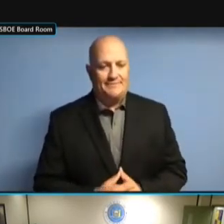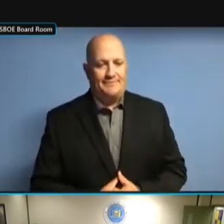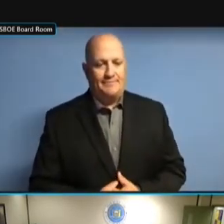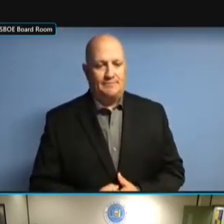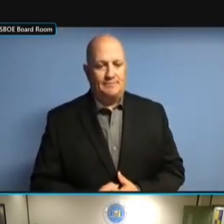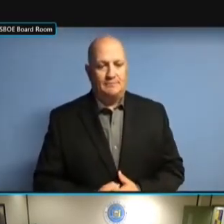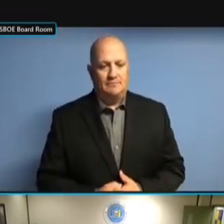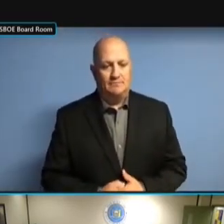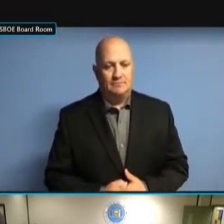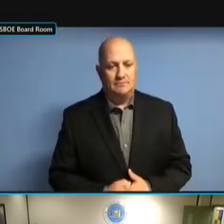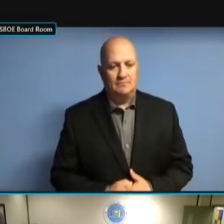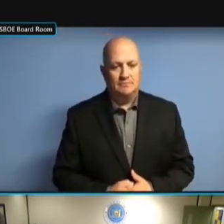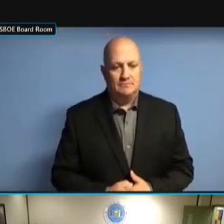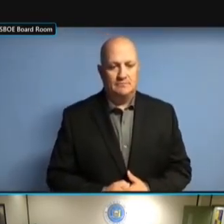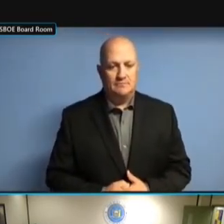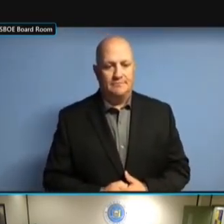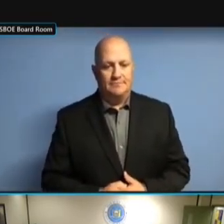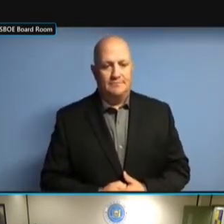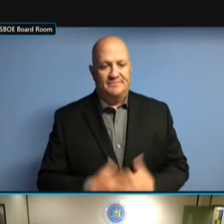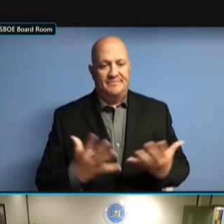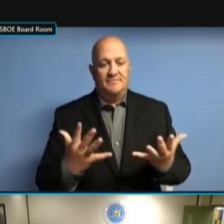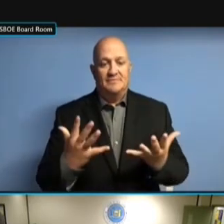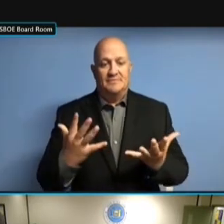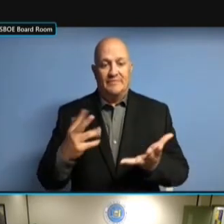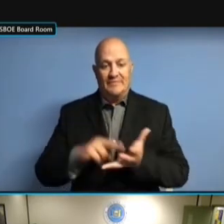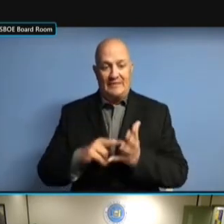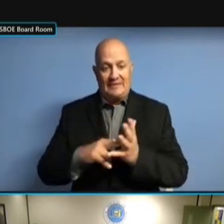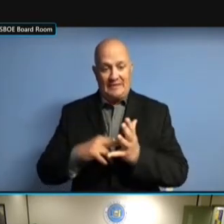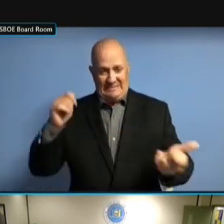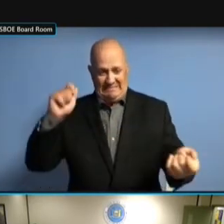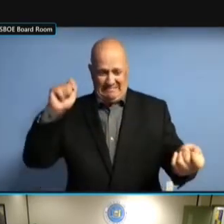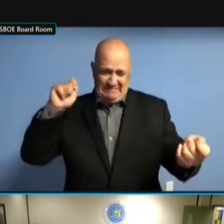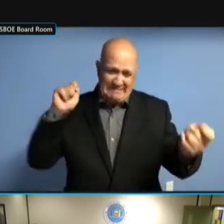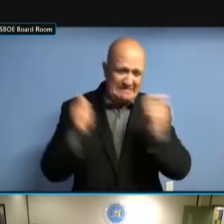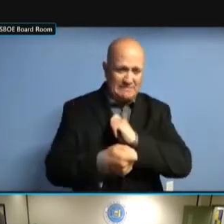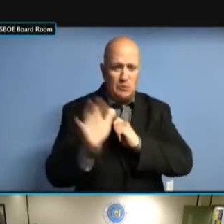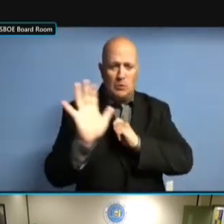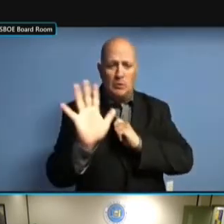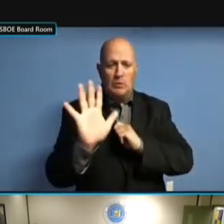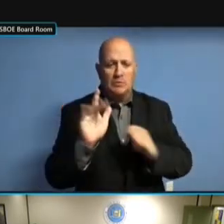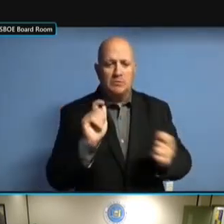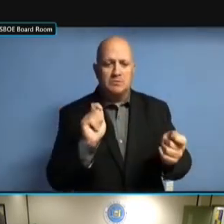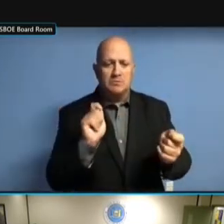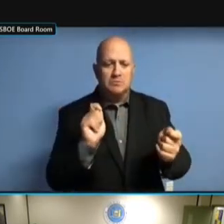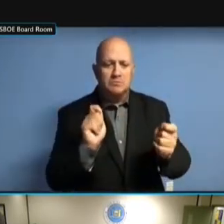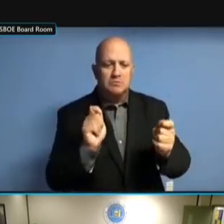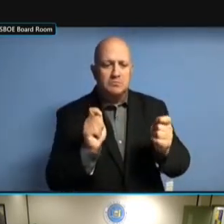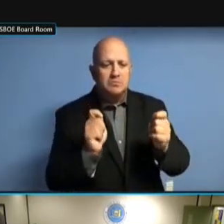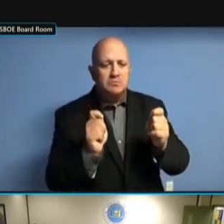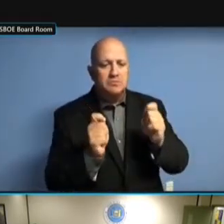YOU CAN'T EVEN GET A CHIP TO DO ANYTHING RIGHT YOU CAN'T EVEN GET A CHIP TO DO ANYTHING RIGHT NOW. ANYTHING RIGHT NOW. ANYTHING RIGHT NOW. I'M ANYTHING RIGHT NOW. I'M JUST ANYTHING RIGHT NOW. I'M JUST SAYING, ANYTHING RIGHT NOW. I'M JUST SAYING, I ANYTHING RIGHT NOW. I'M JUST SAYING, I JUST ANYTHING RIGHT NOW. I'M JUST SAYING, I JUST THINK I'M JUST SAYING, I JUST THINK I'M JUST SAYING, I JUST THINK THE I'M JUST SAYING, I JUST THINK THE HEAD I'M JUST SAYING, I JUST THINK THE HEAD OUGHT I'M JUST SAYING, I JUST THINK THE HEAD OUGHT TO I'M JUST SAYING, I JUST THINK THE HEAD OUGHT TO BE I'M JUST SAYING, I JUST THINK THE HEAD OUGHT TO BE INTO I'M JUST SAYING, I JUST THINK THE HEAD OUGHT TO BE INTO IT THE HEAD OUGHT TO BE INTO IT THE HEAD OUGHT TO BE INTO IT 24/7 THE HEAD OUGHT TO BE INTO IT 24/7 AS